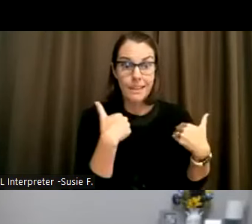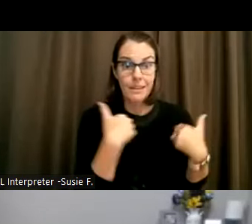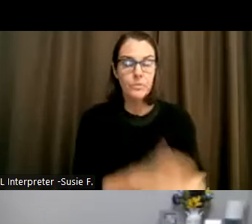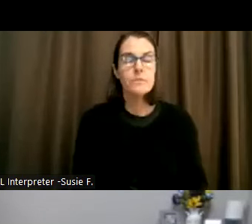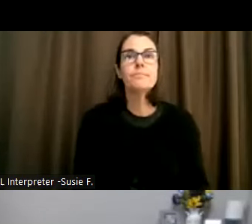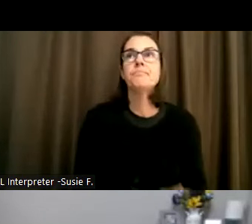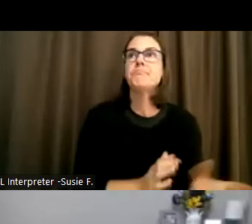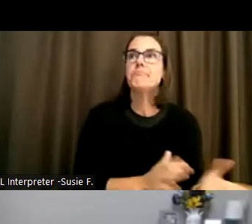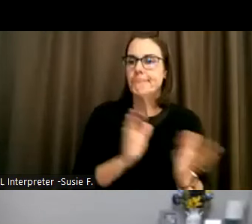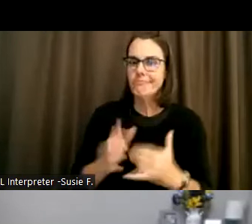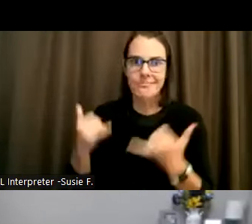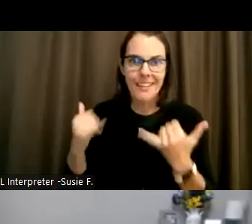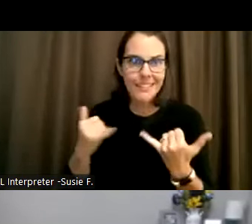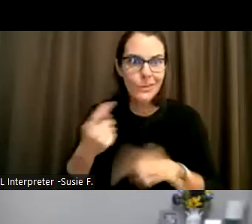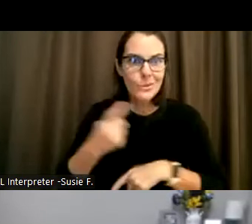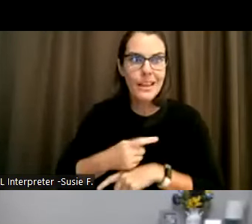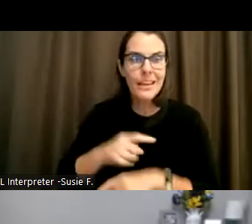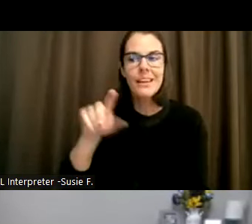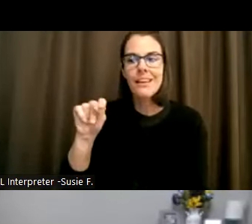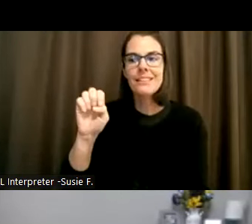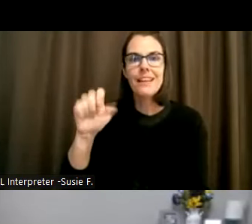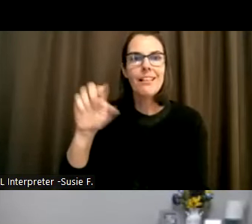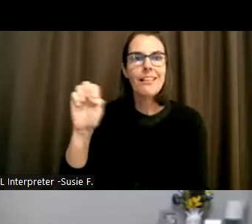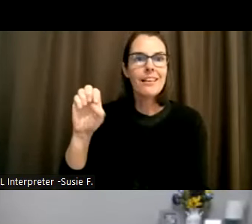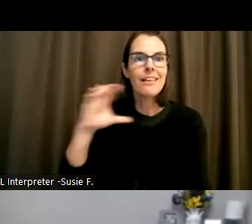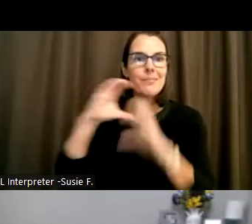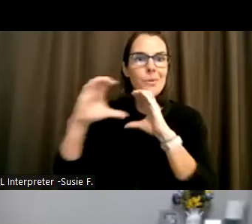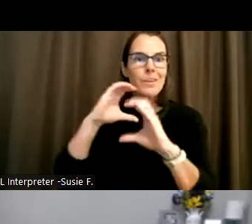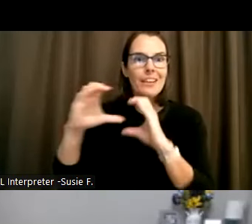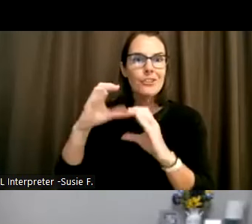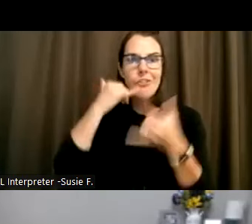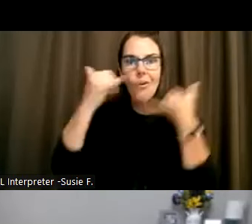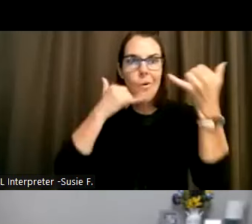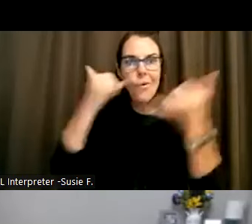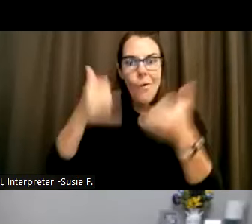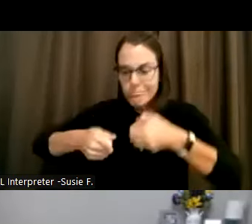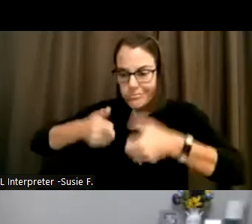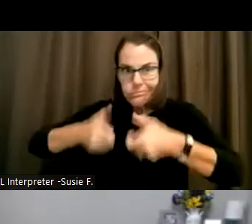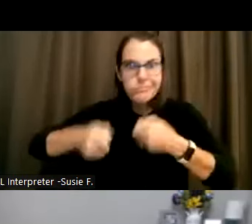that we live in telecommunications. To make equivalent services for people